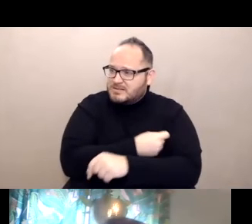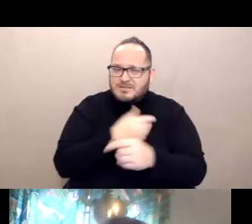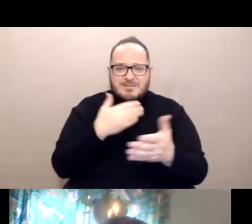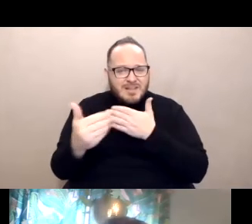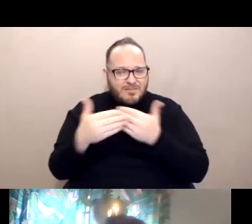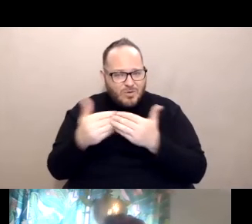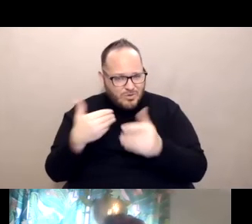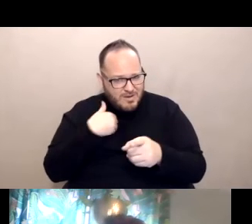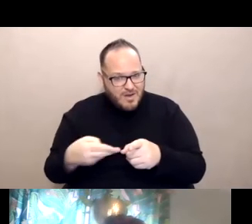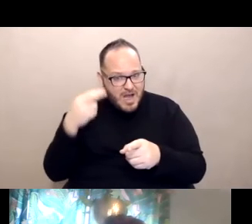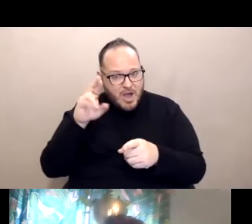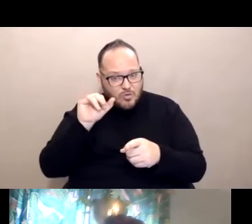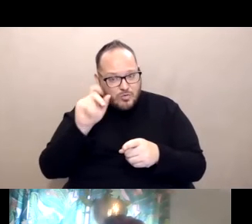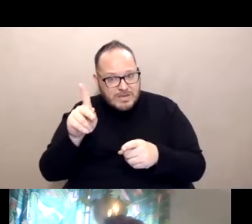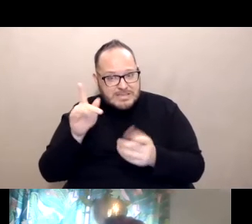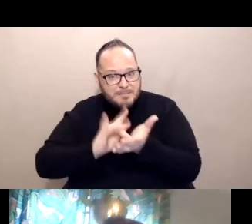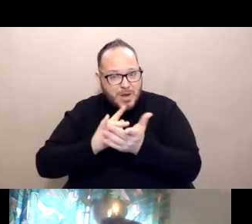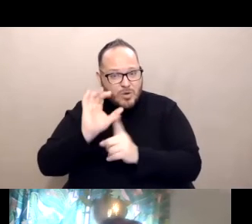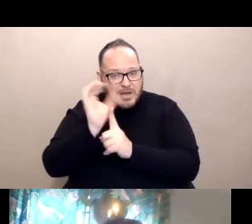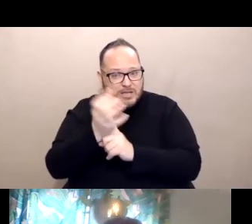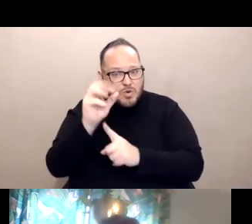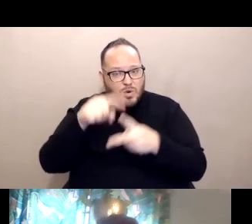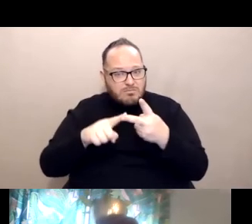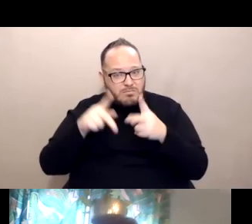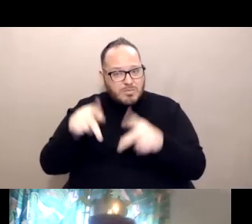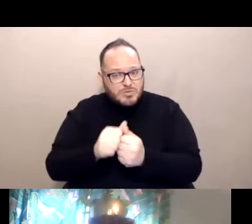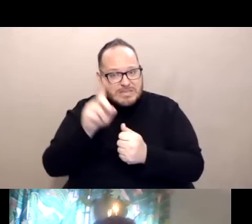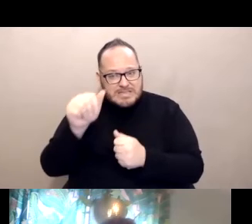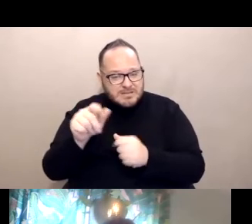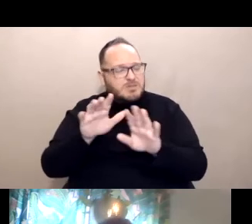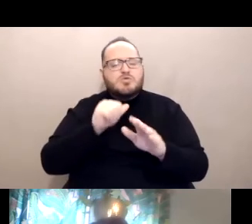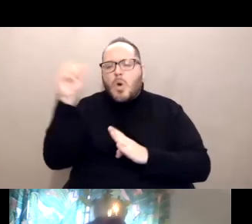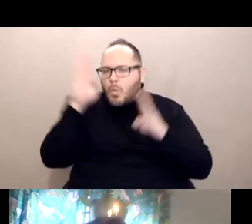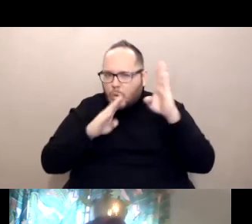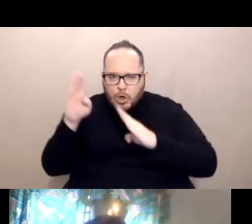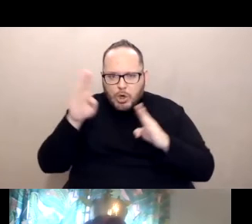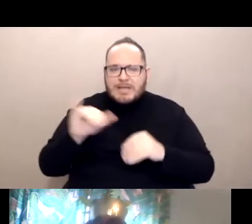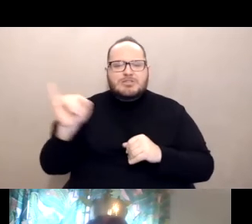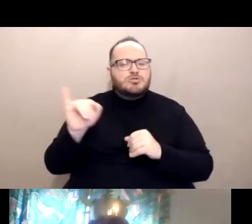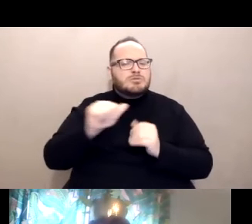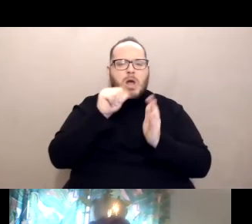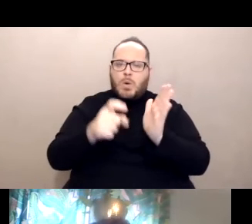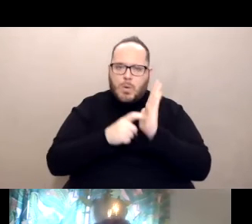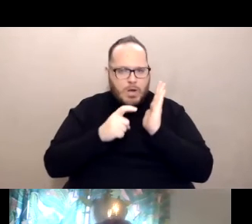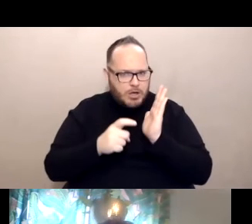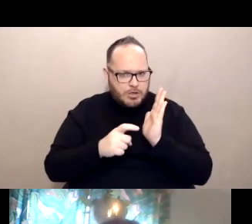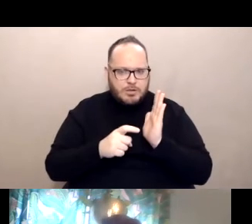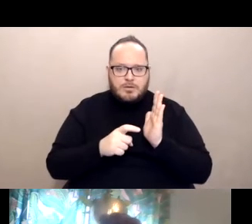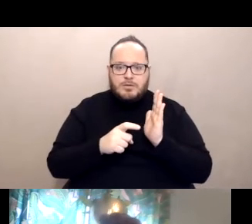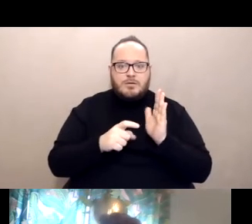or is a person with a disability, don't worry insurance is not a requirement. Neither is the cost.